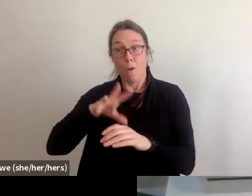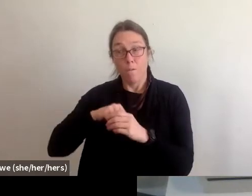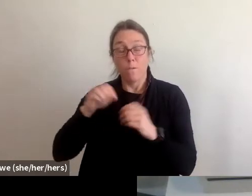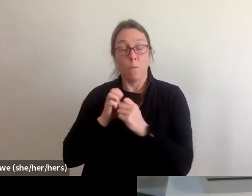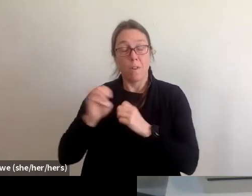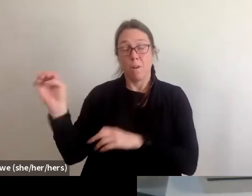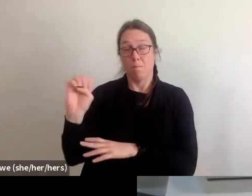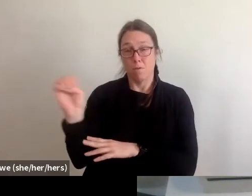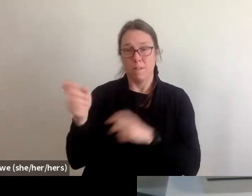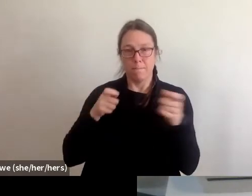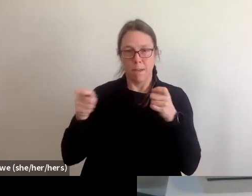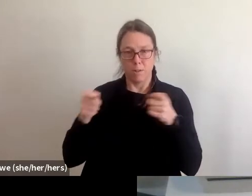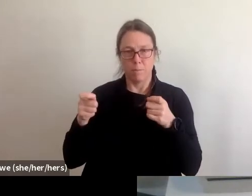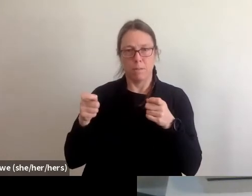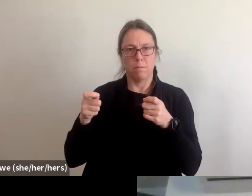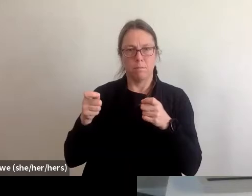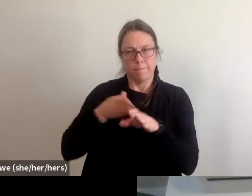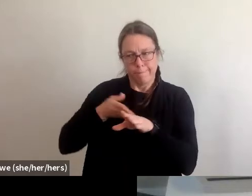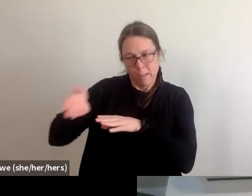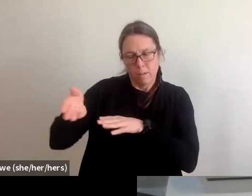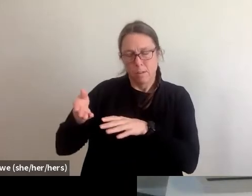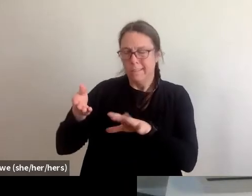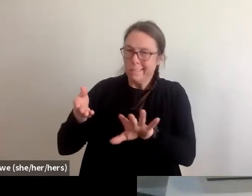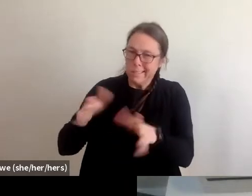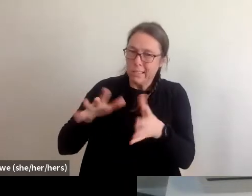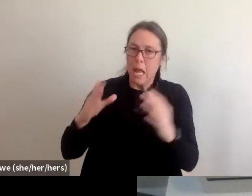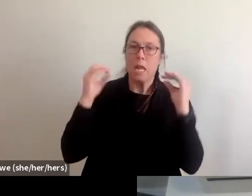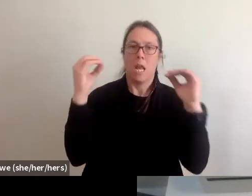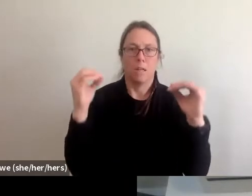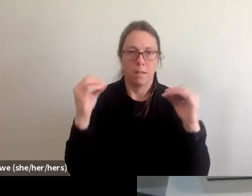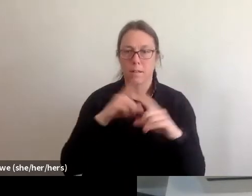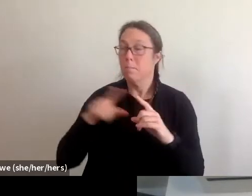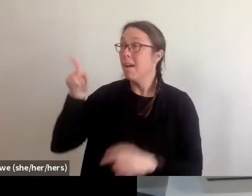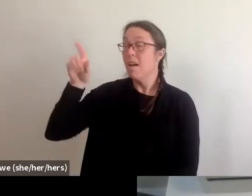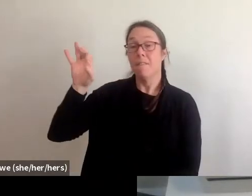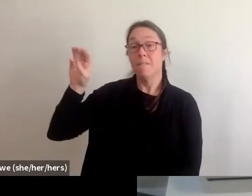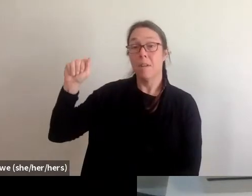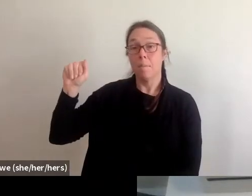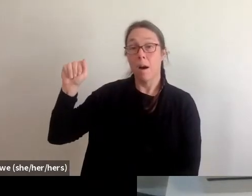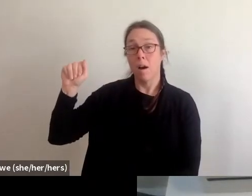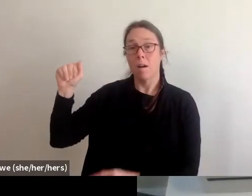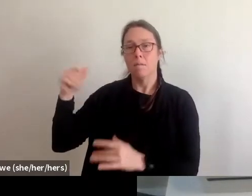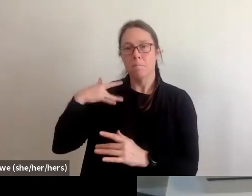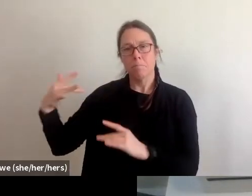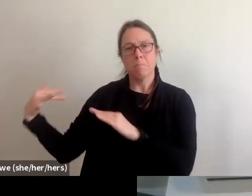And that's because a lot of times FEMA is like in a tug of war with the states over like who has priority